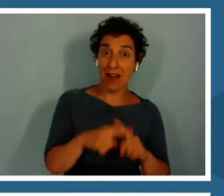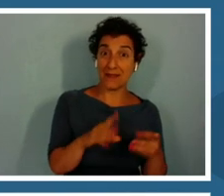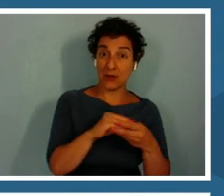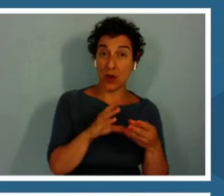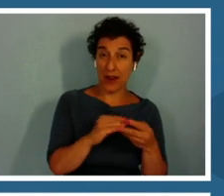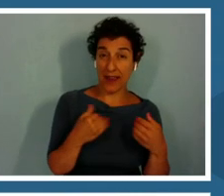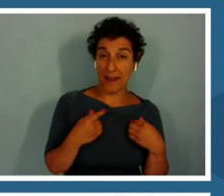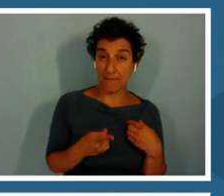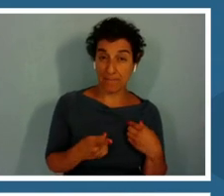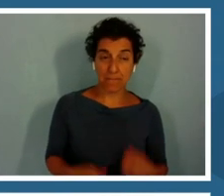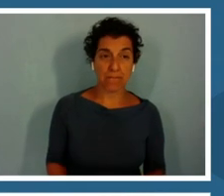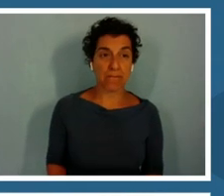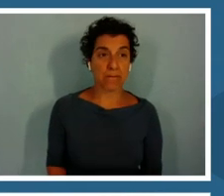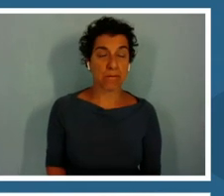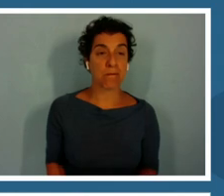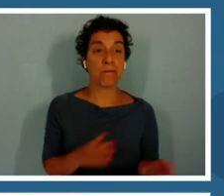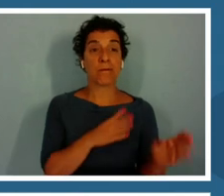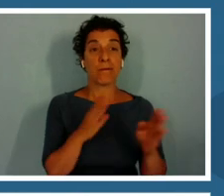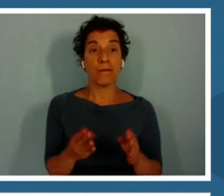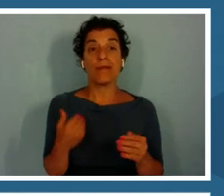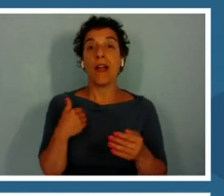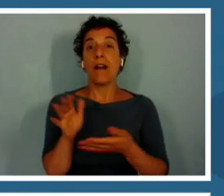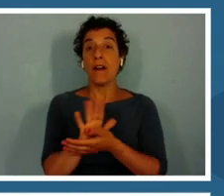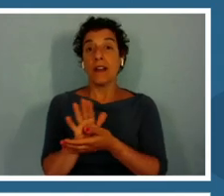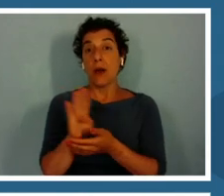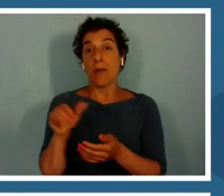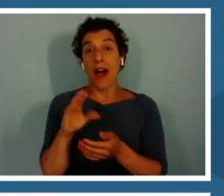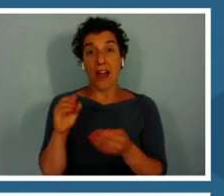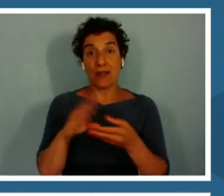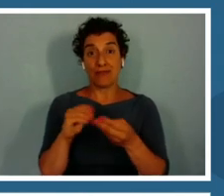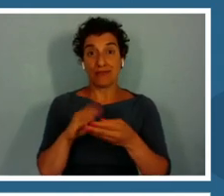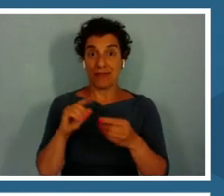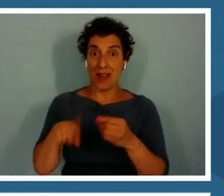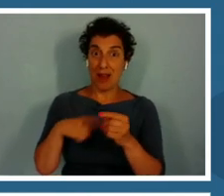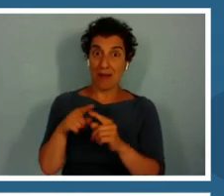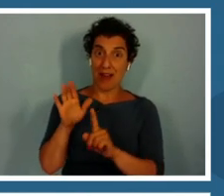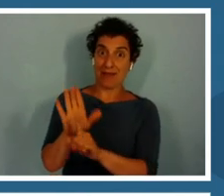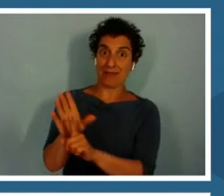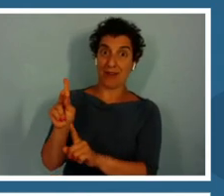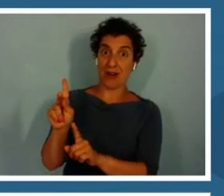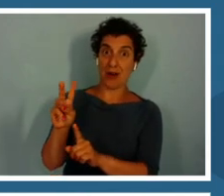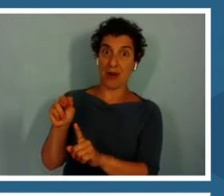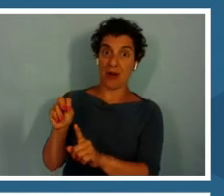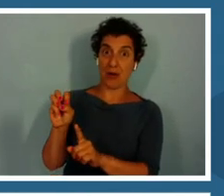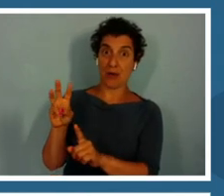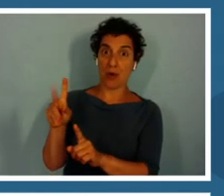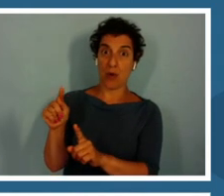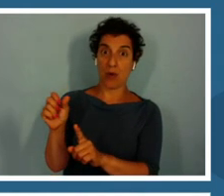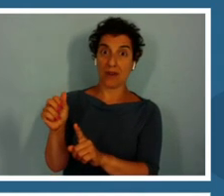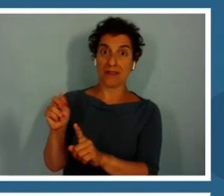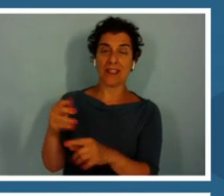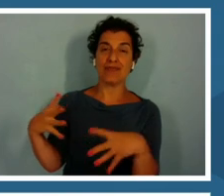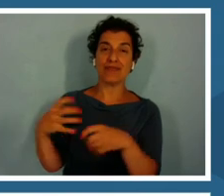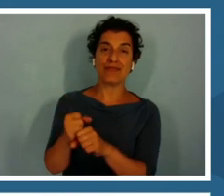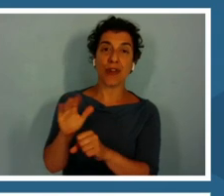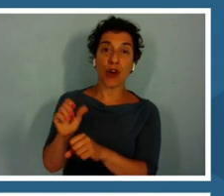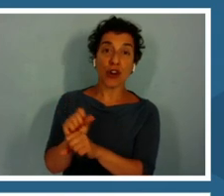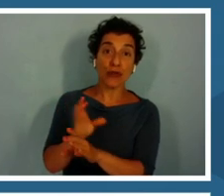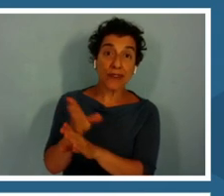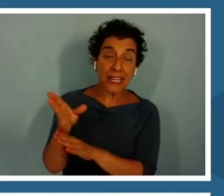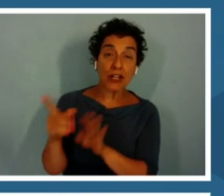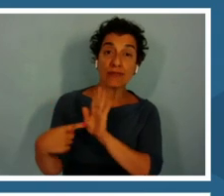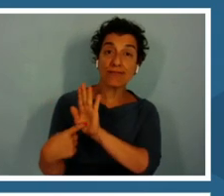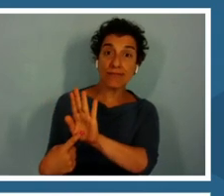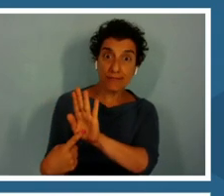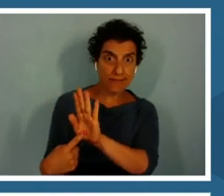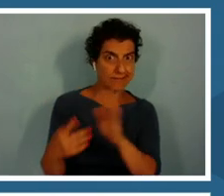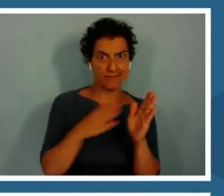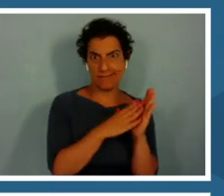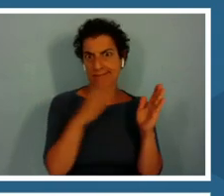There's also that video, biographical video of Dr. Knowlton.